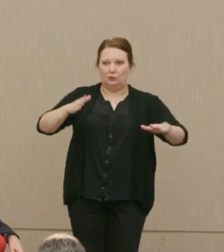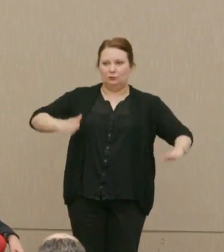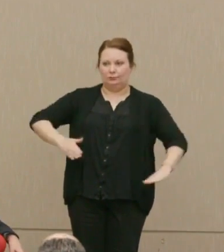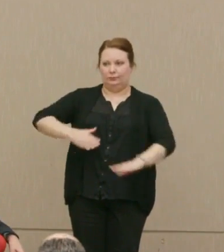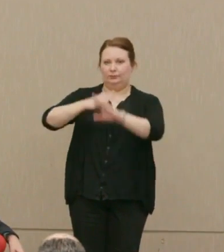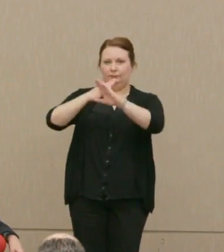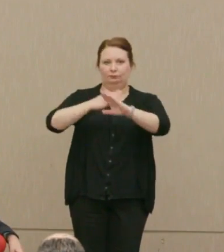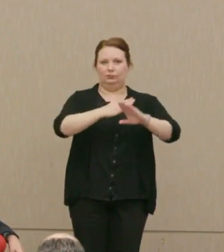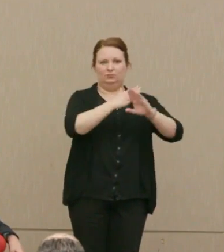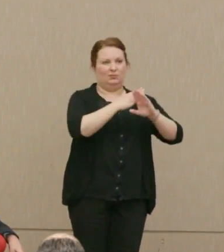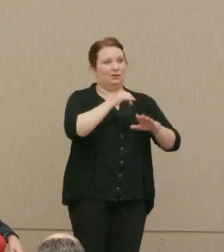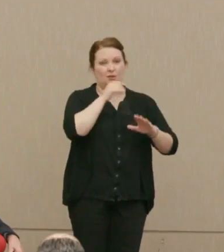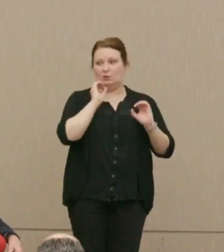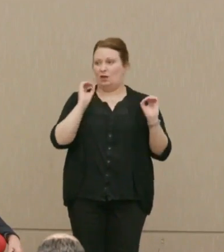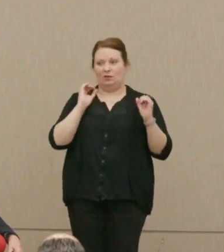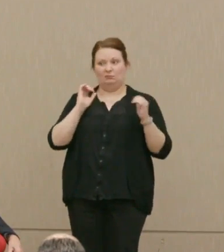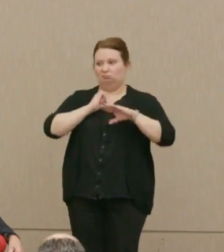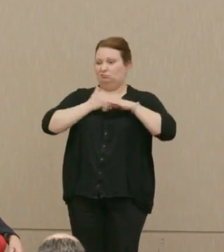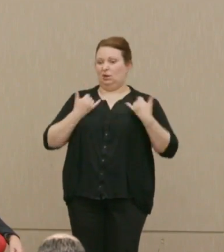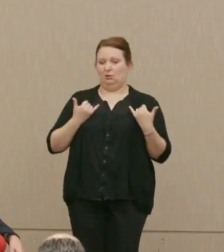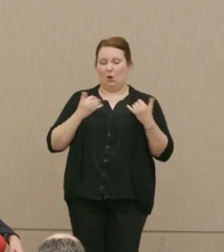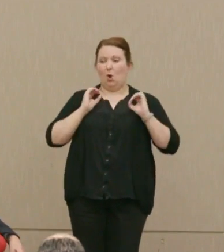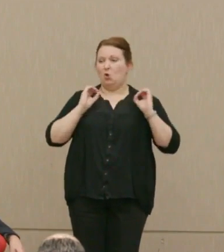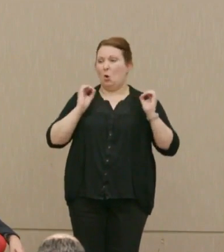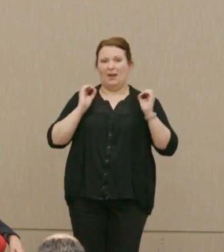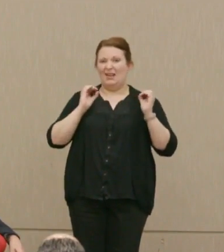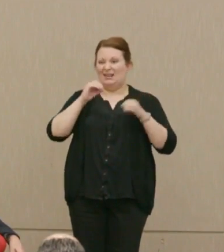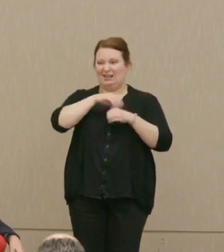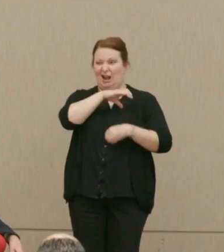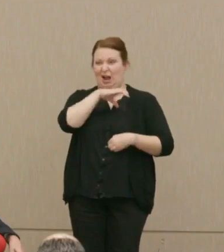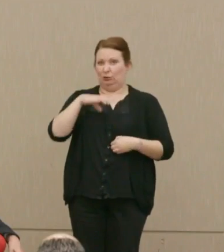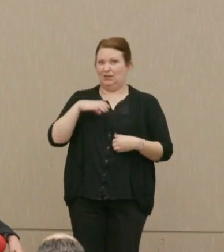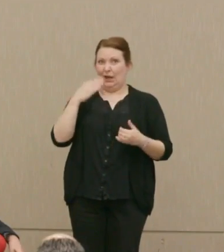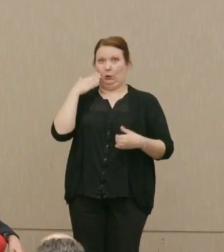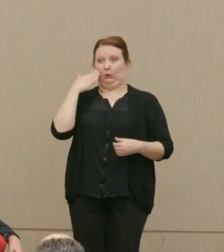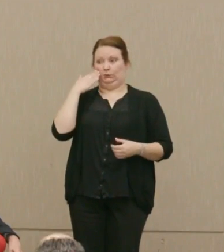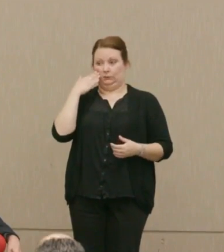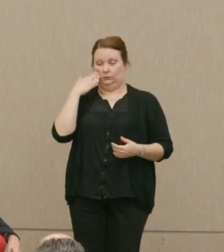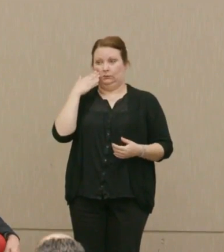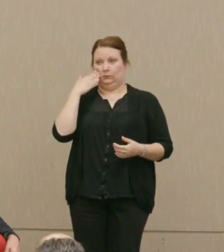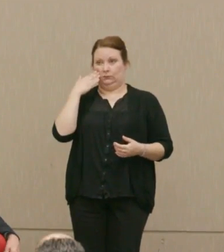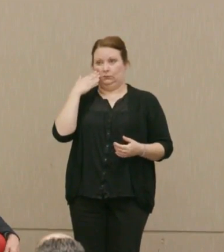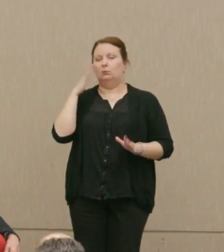That does not exist now. There's essentially no one in congress that I know of, let me correct that.